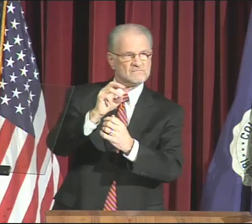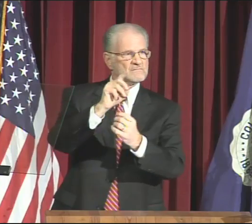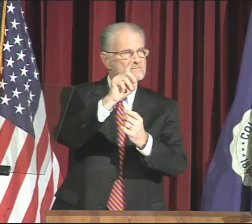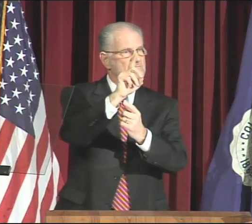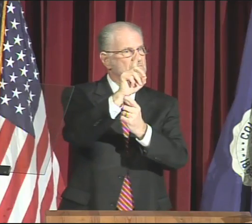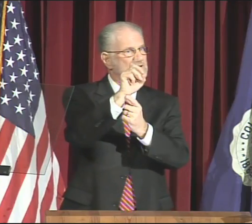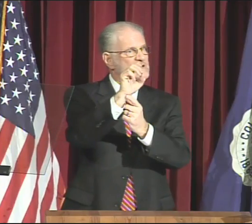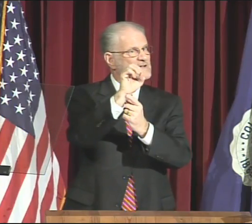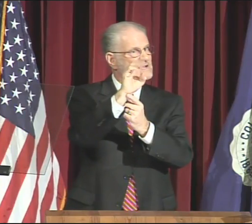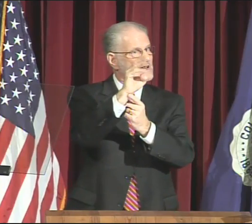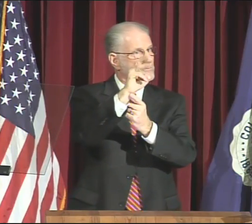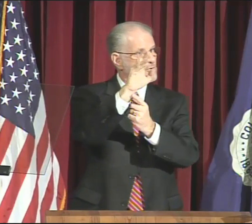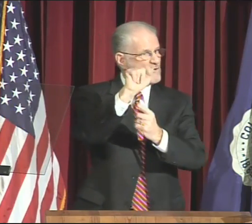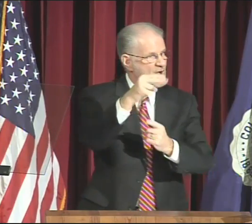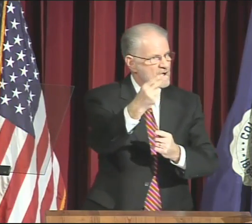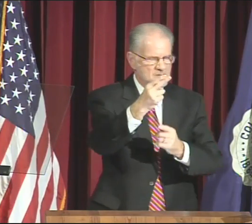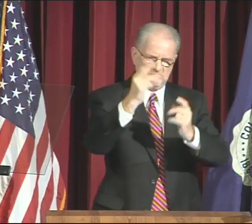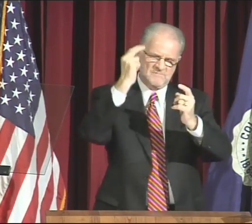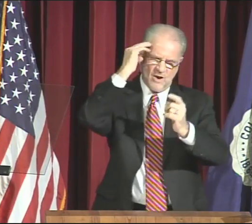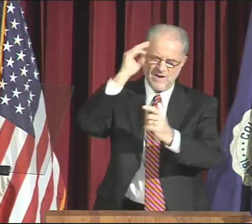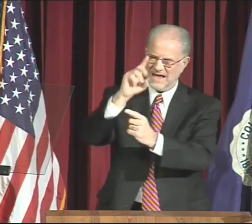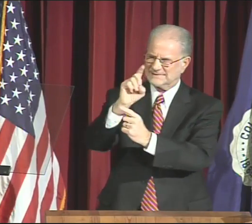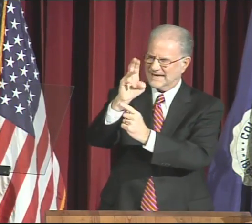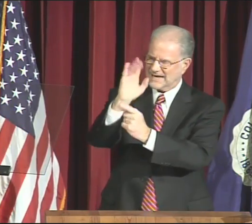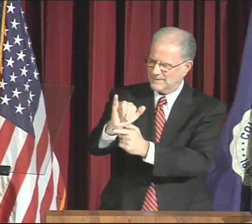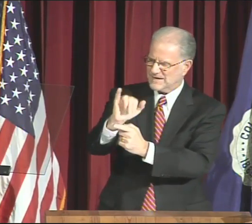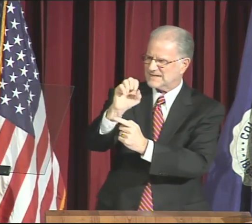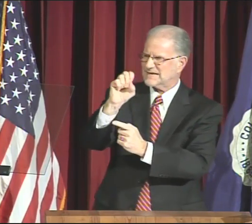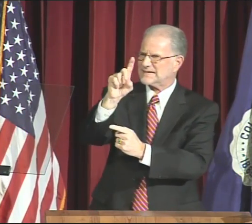These Cabinet members are: